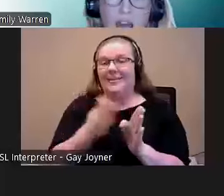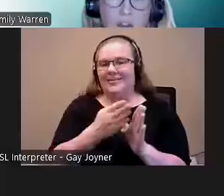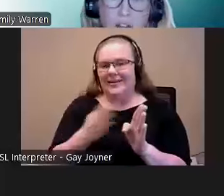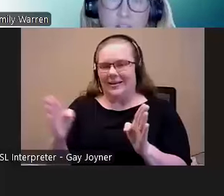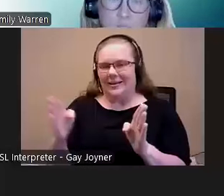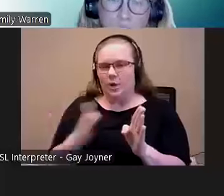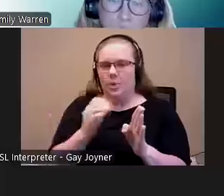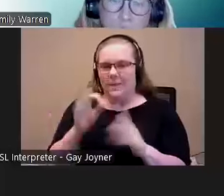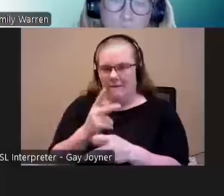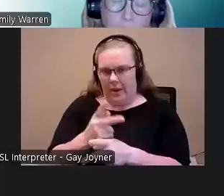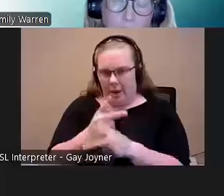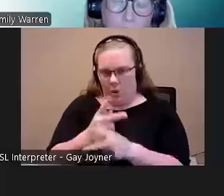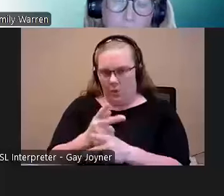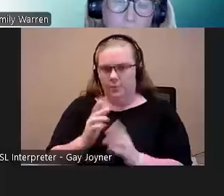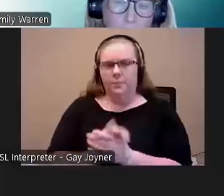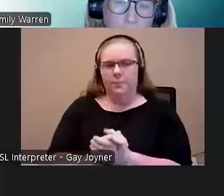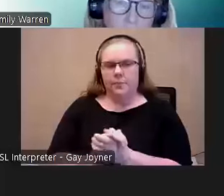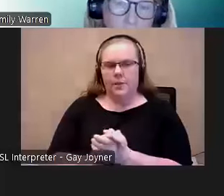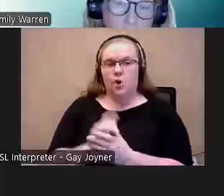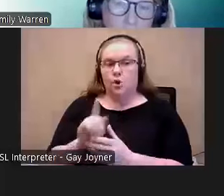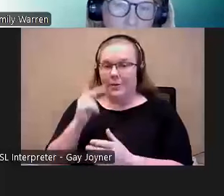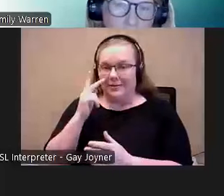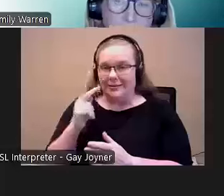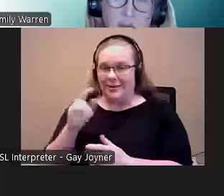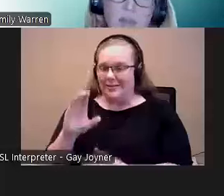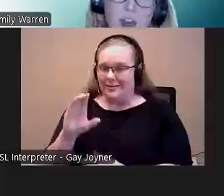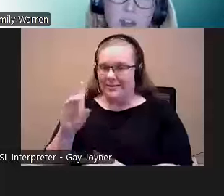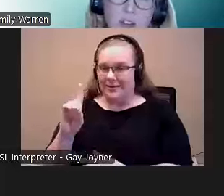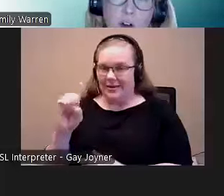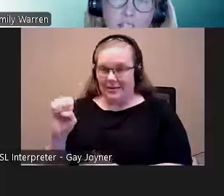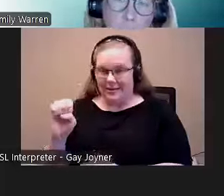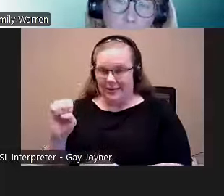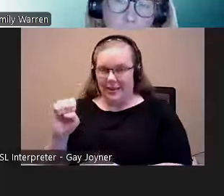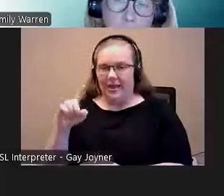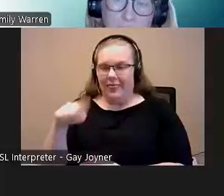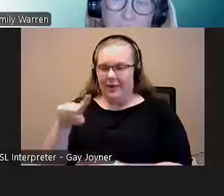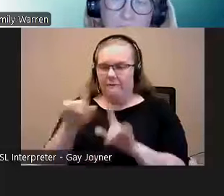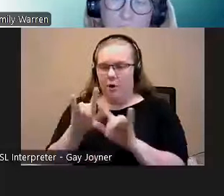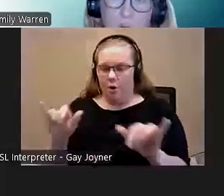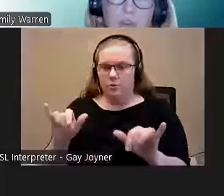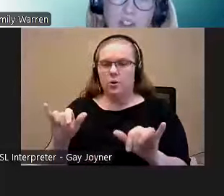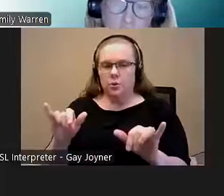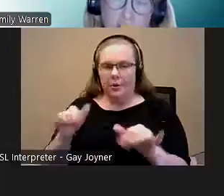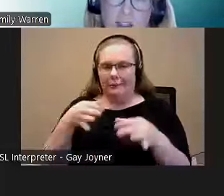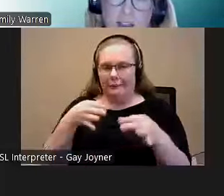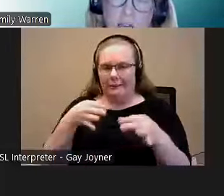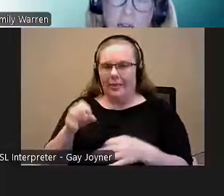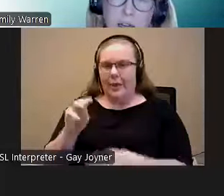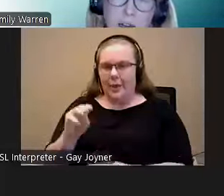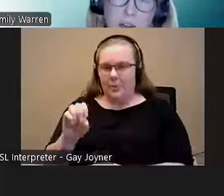and also you can see through CDE they've also outlined in the MOU the services that